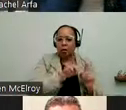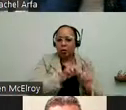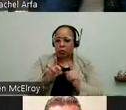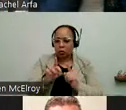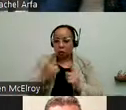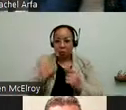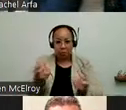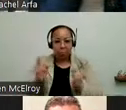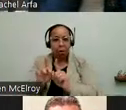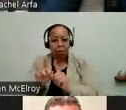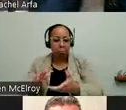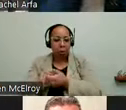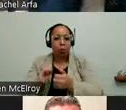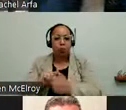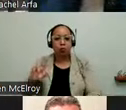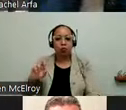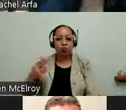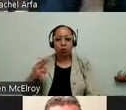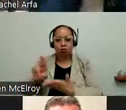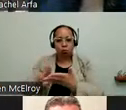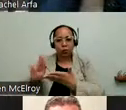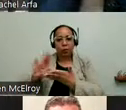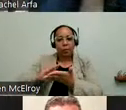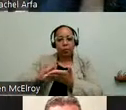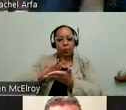Center so we can develop some best practices. And we're -- best